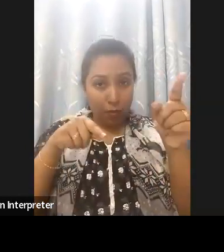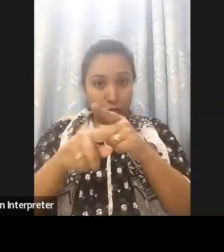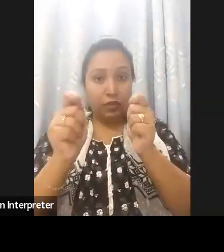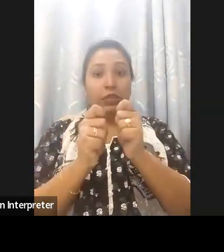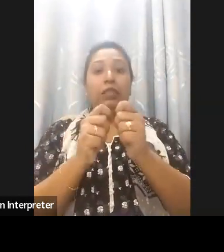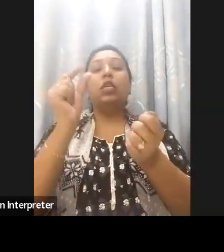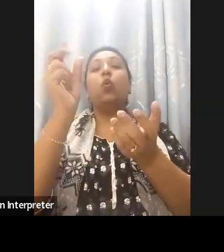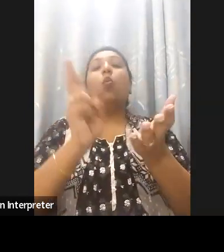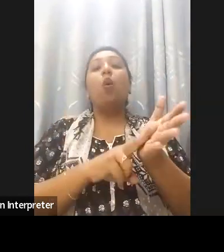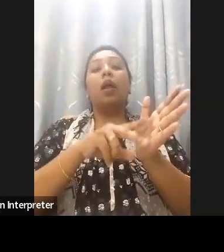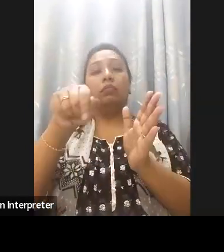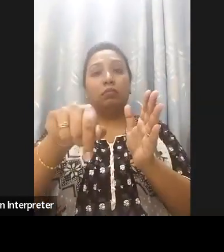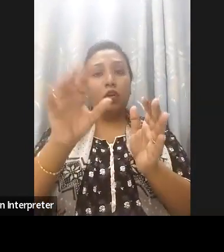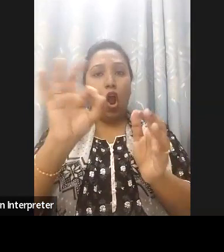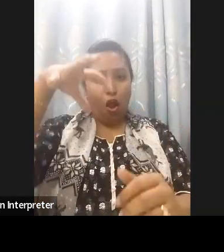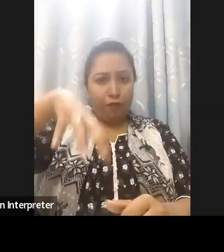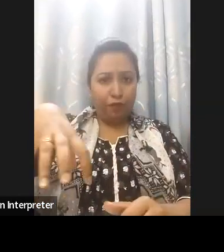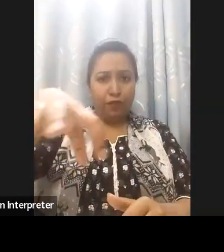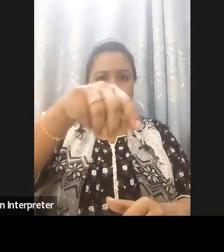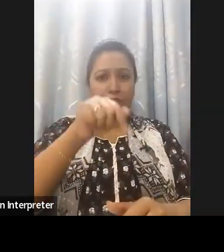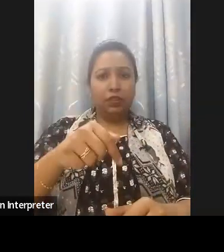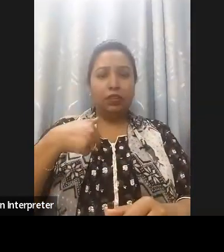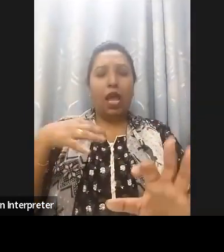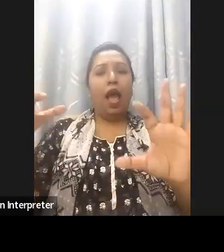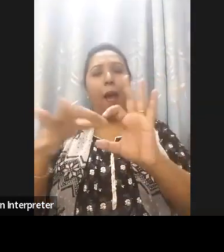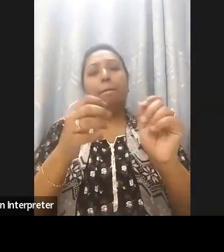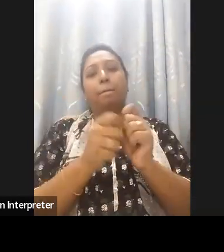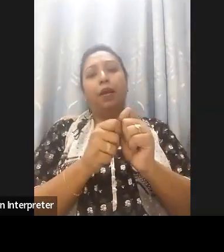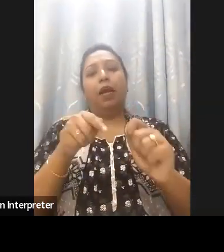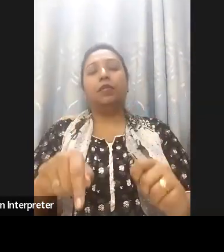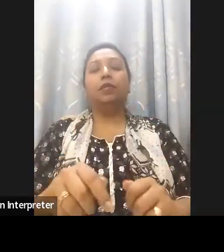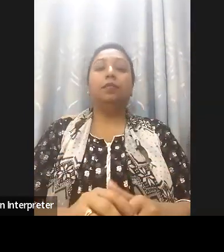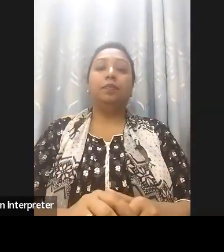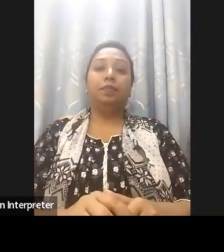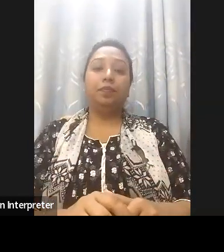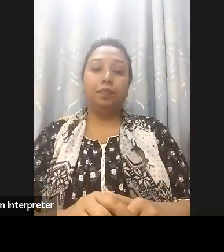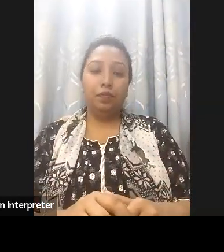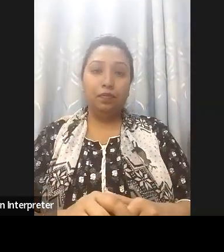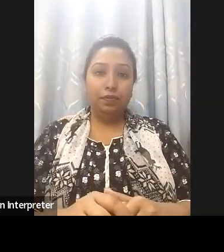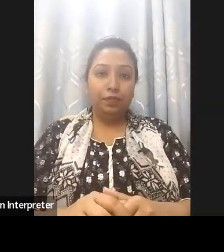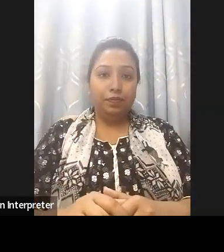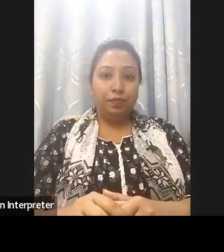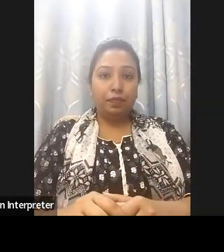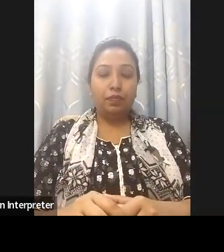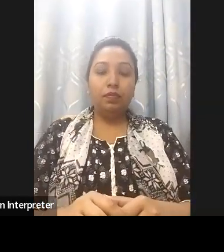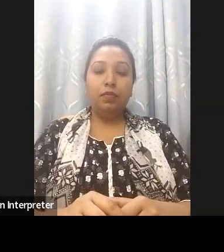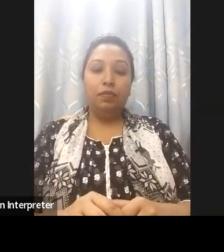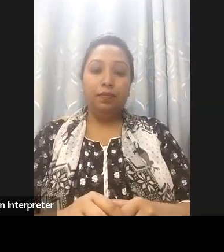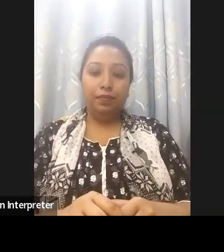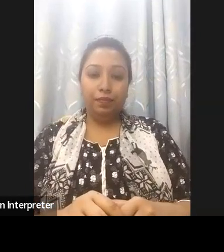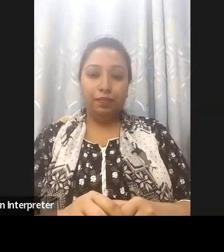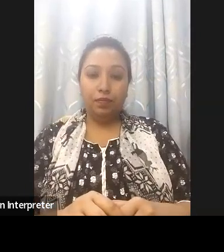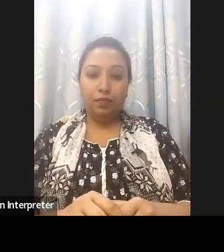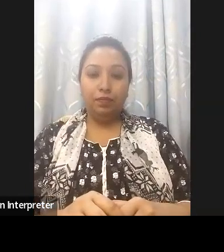developing as we speak model policies so countries can see what are those model policies in different